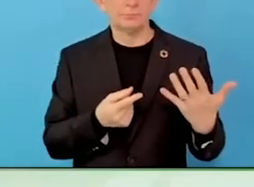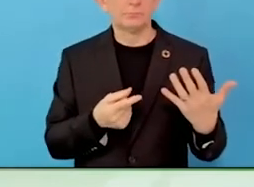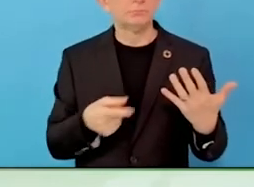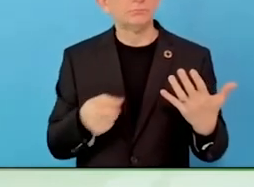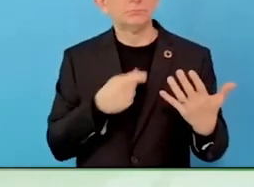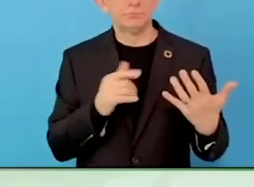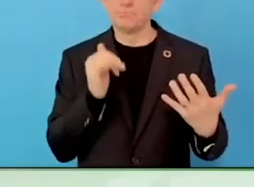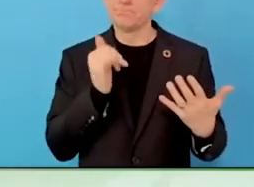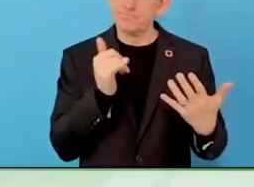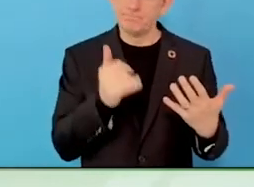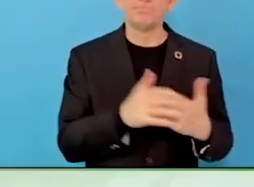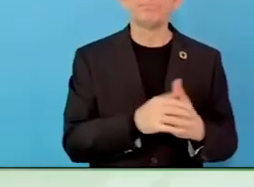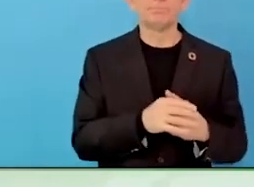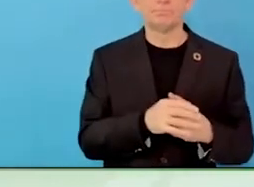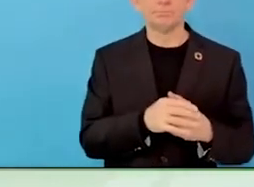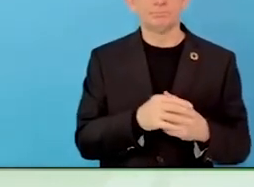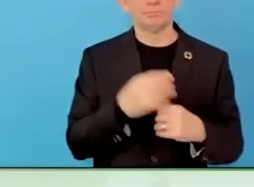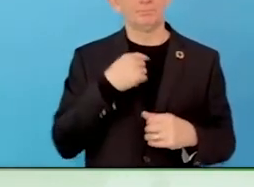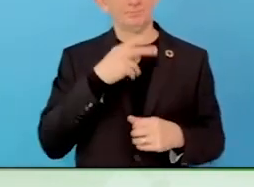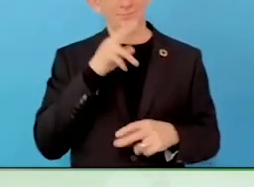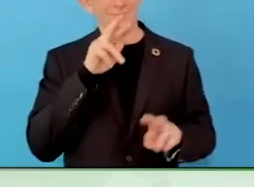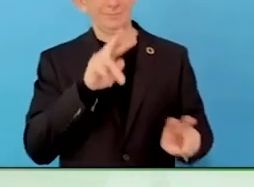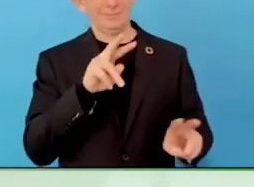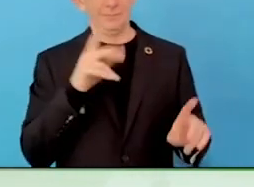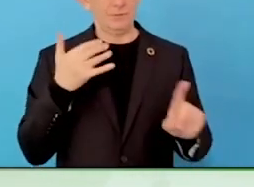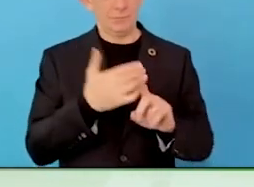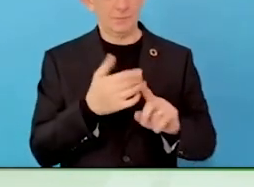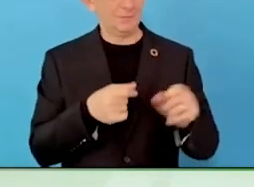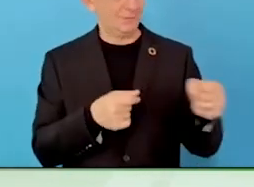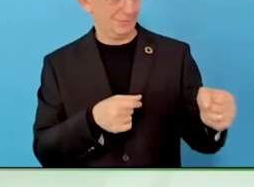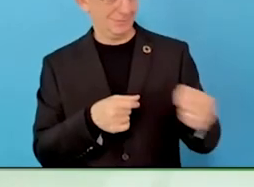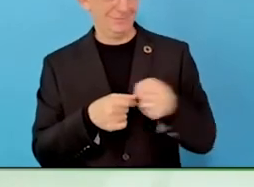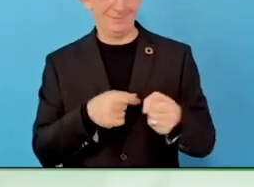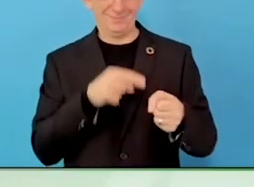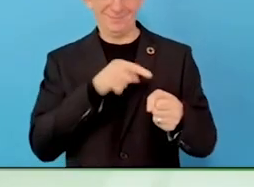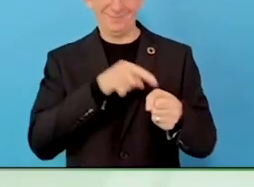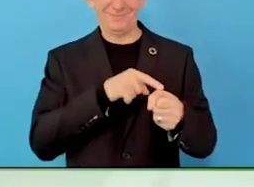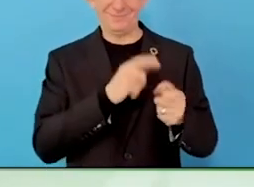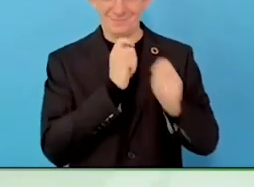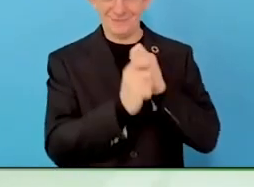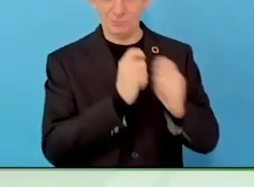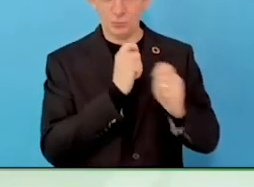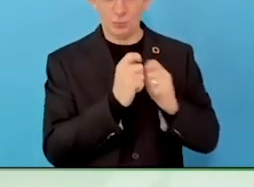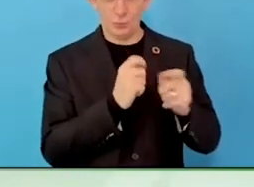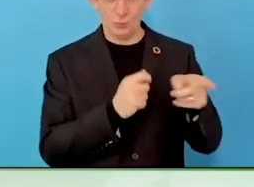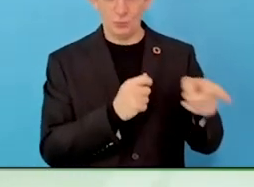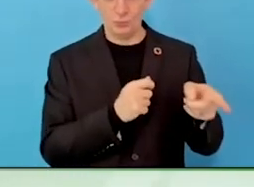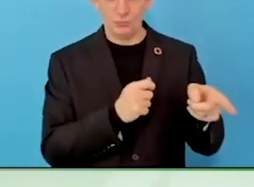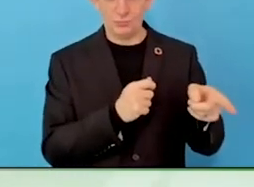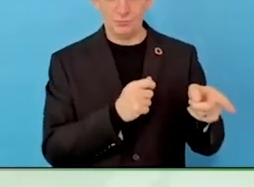The interviewer was afraid to ask about what they can do and cannot.